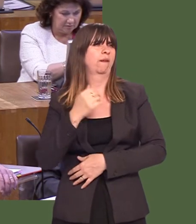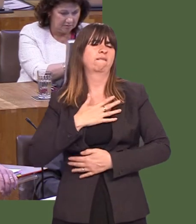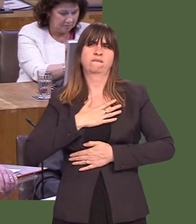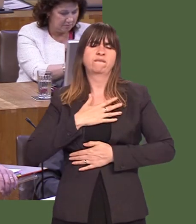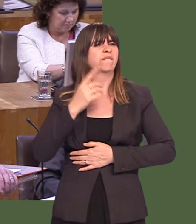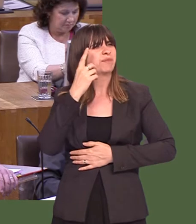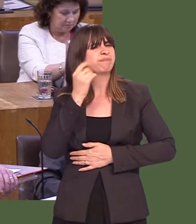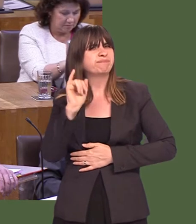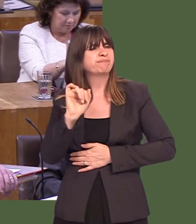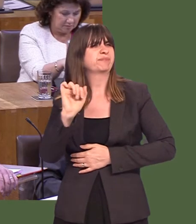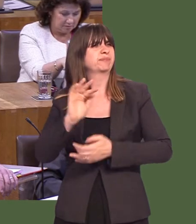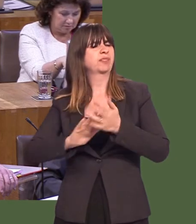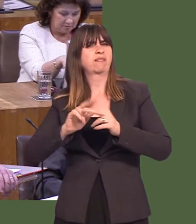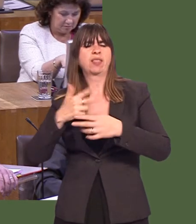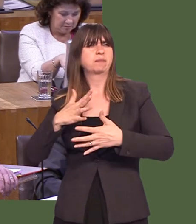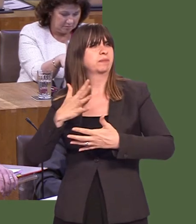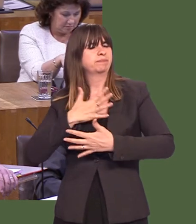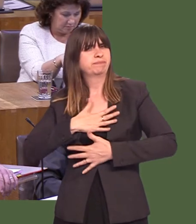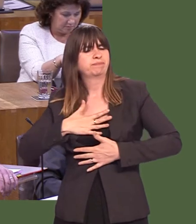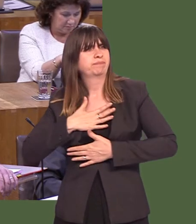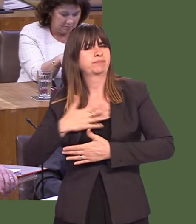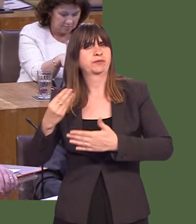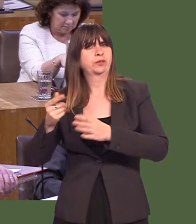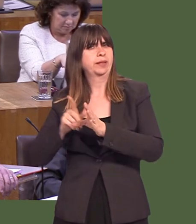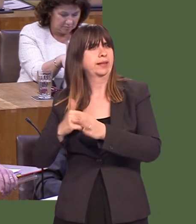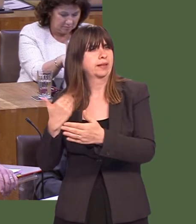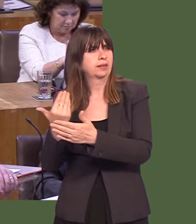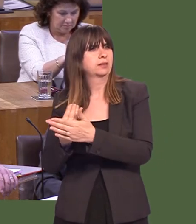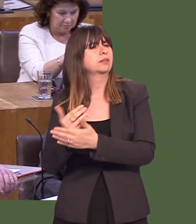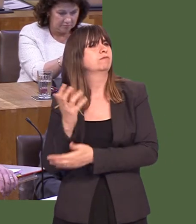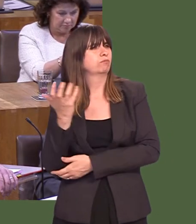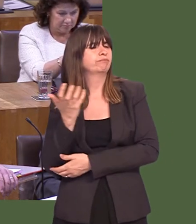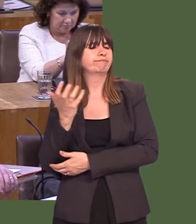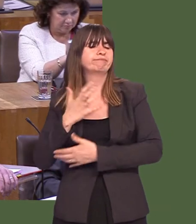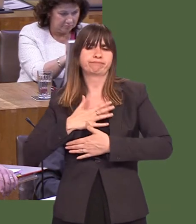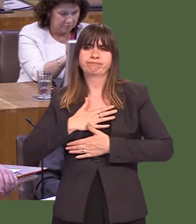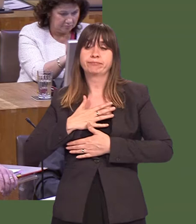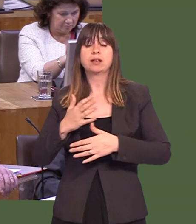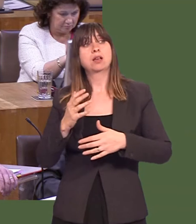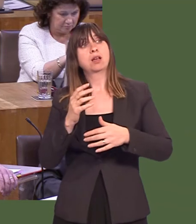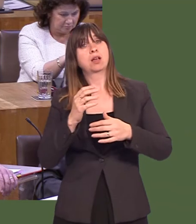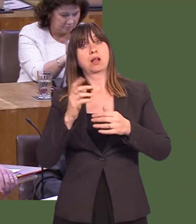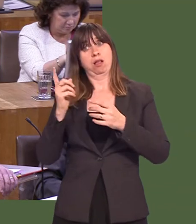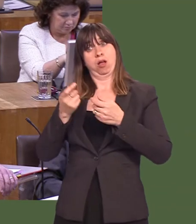years, as we can all imagine, for Glynís parents. The matter has rested with the ombudsman.